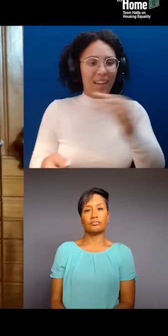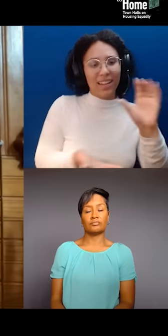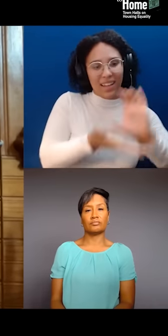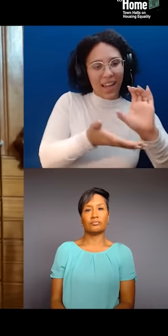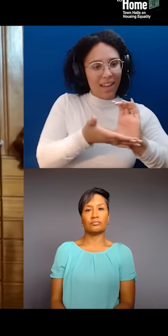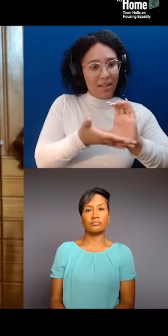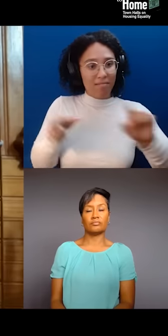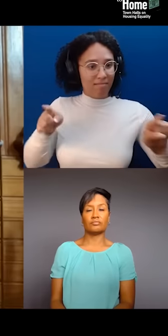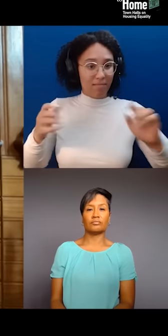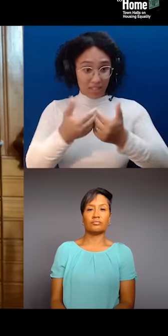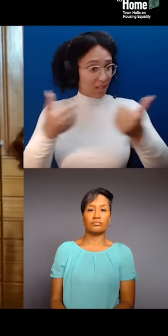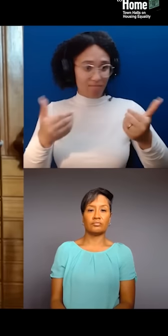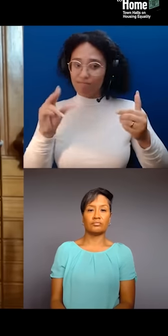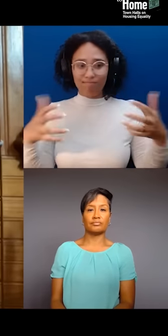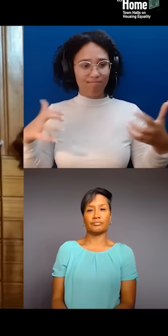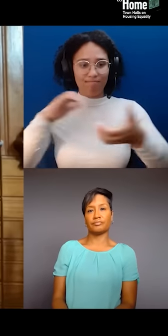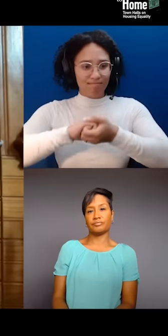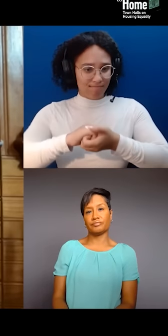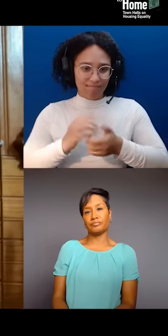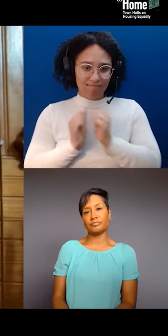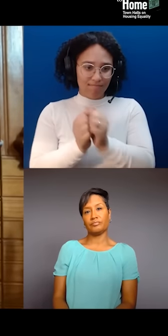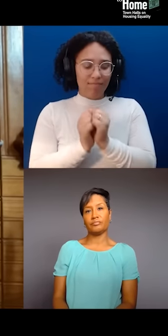It can be a form of speculative capital.